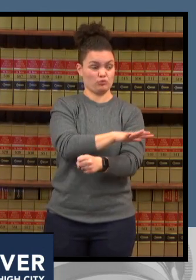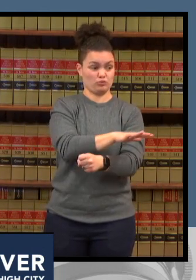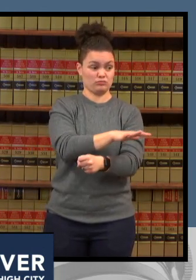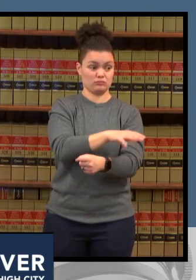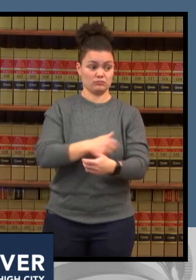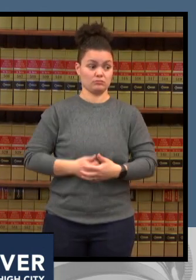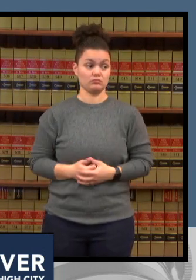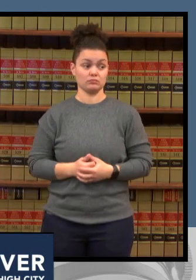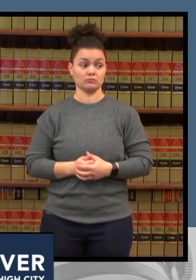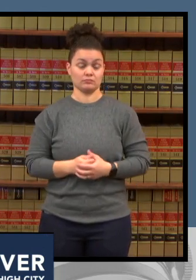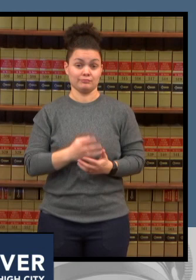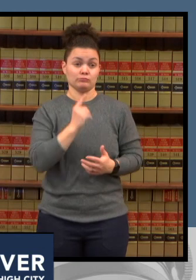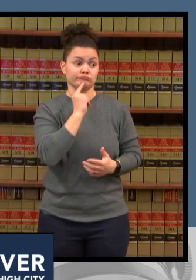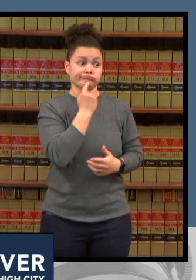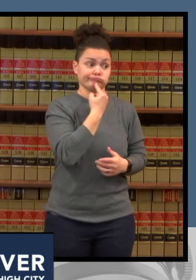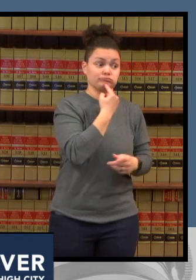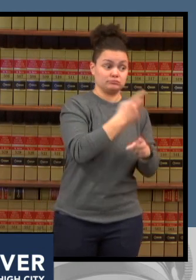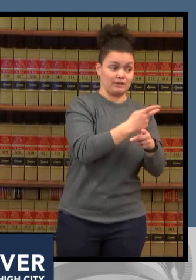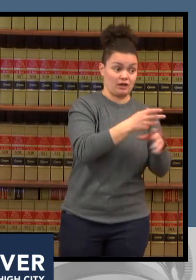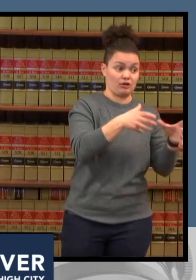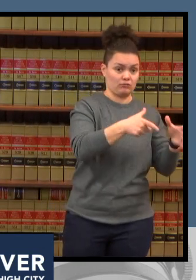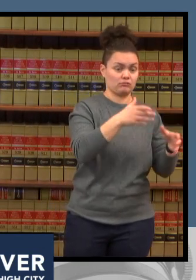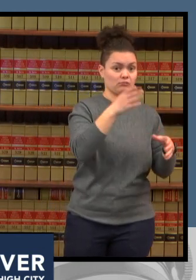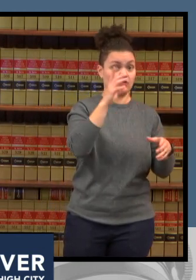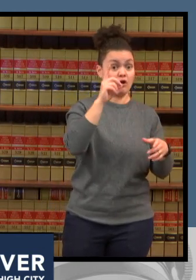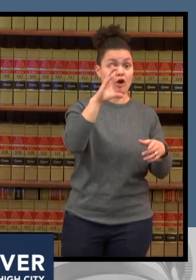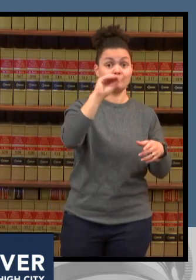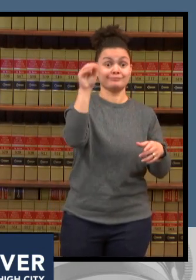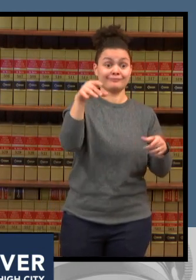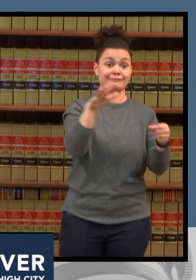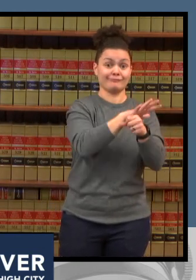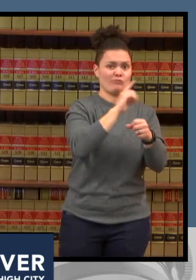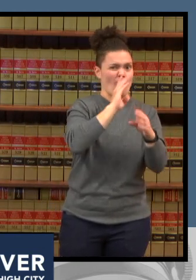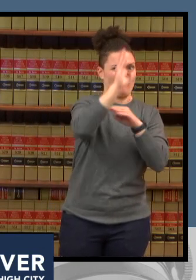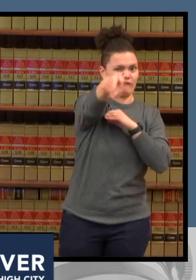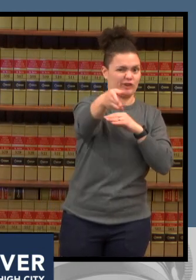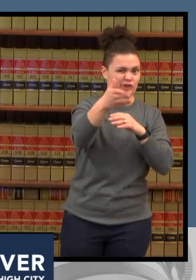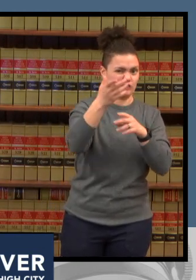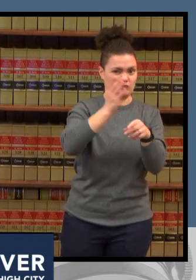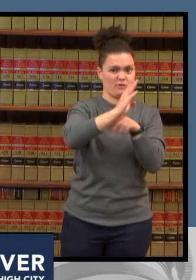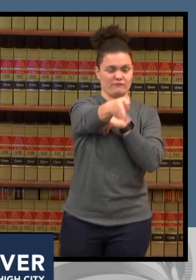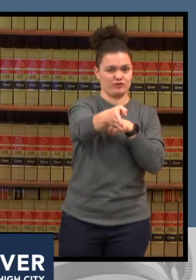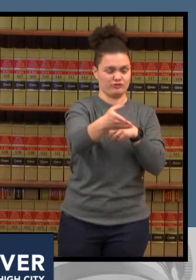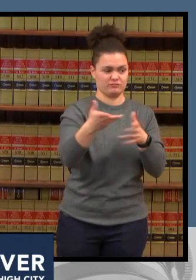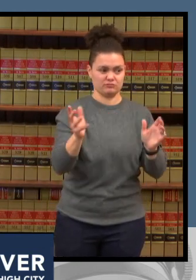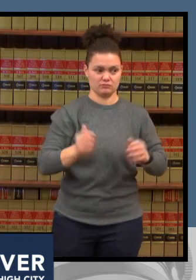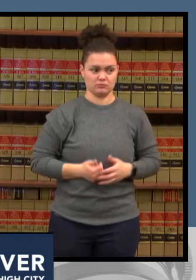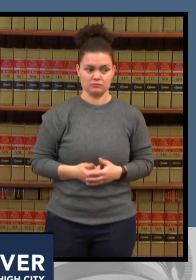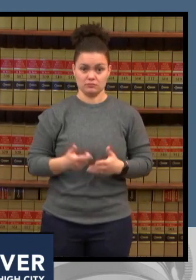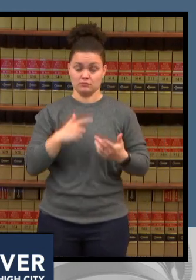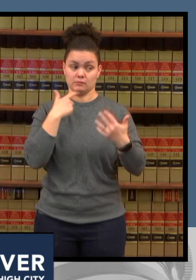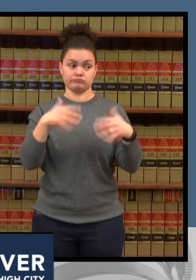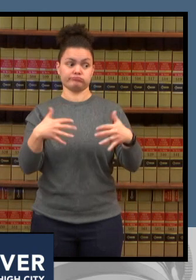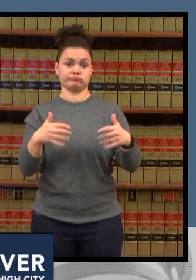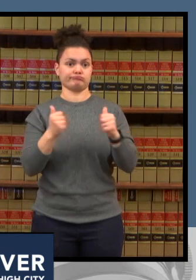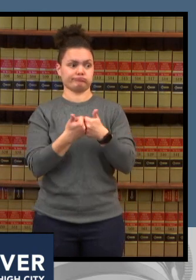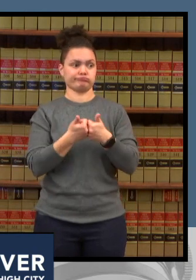are over 100 percent and the challenge is a lot of times patients the covered patients will come in